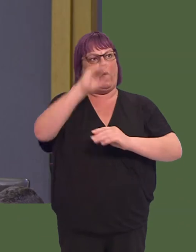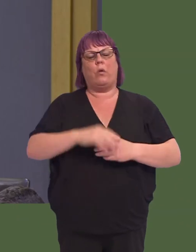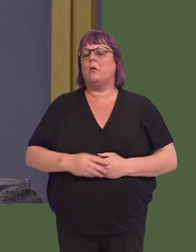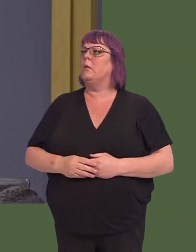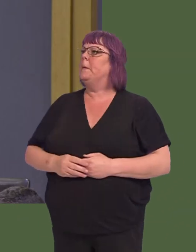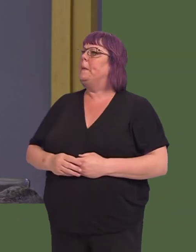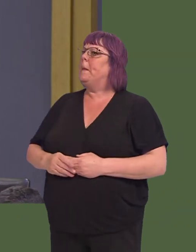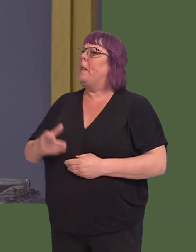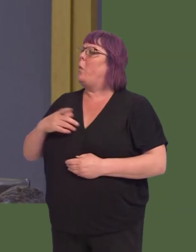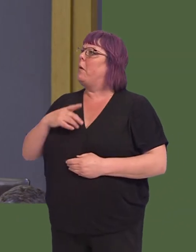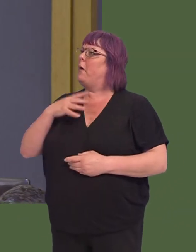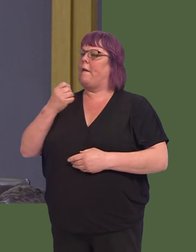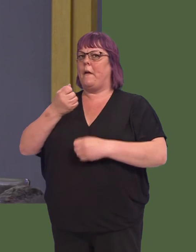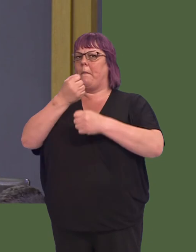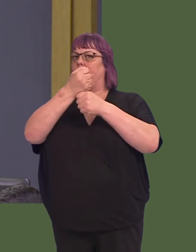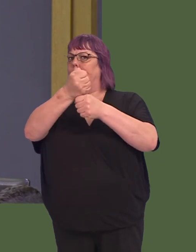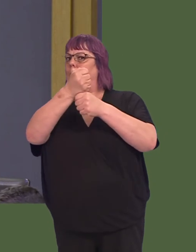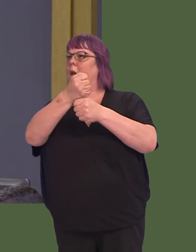Si‚n Gwenllian AM: You will be aware, of course, that I have been prioritising a campaign